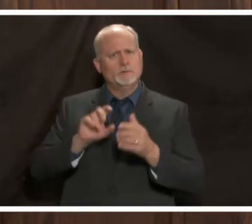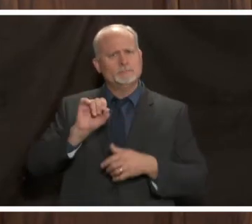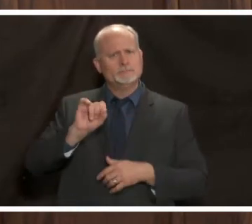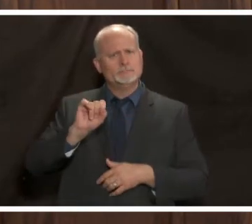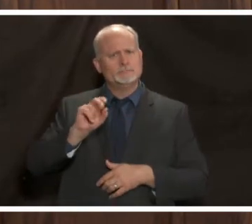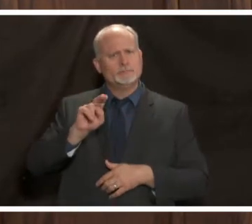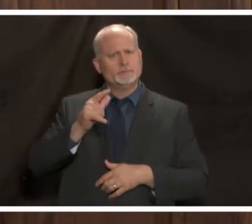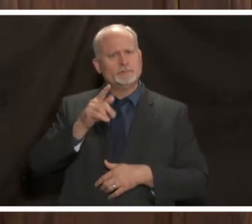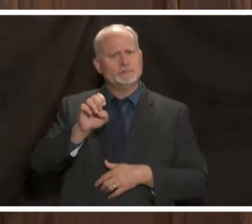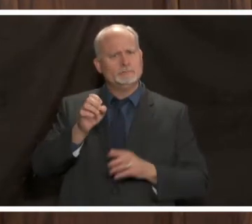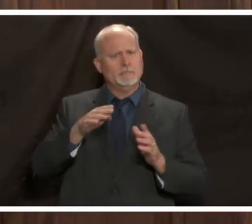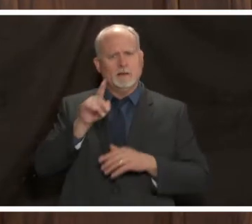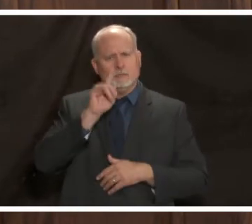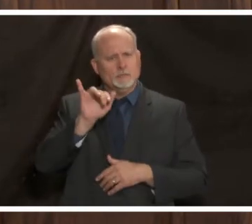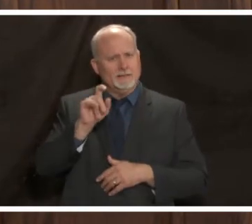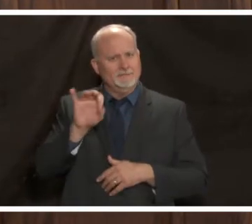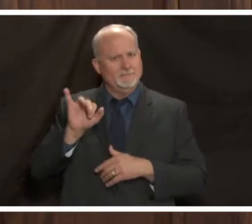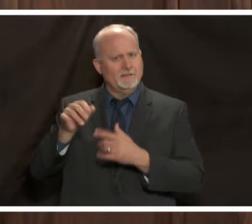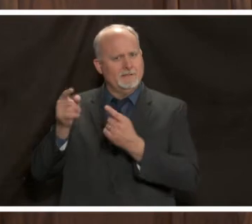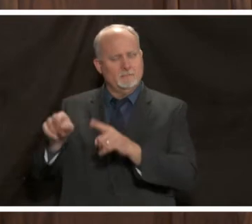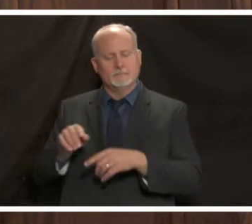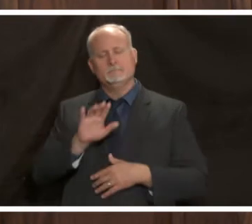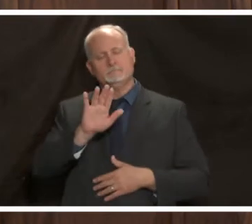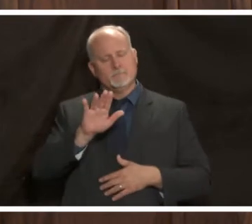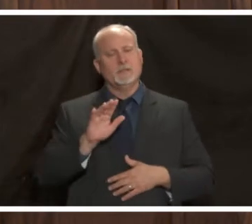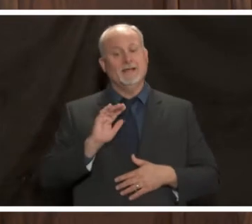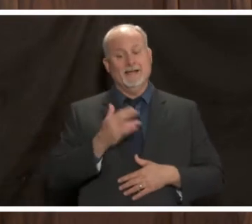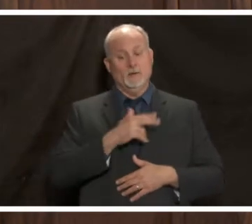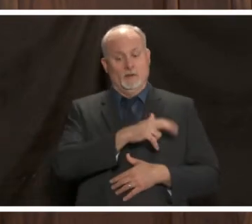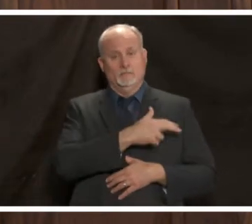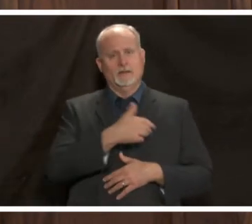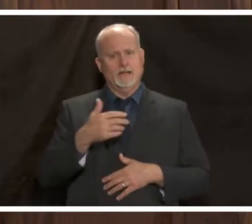well that's a great question you know our hospitals have a significant number of beds